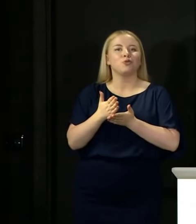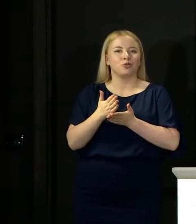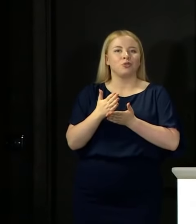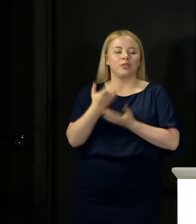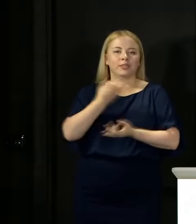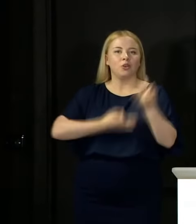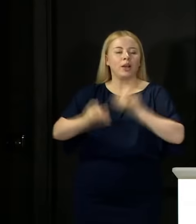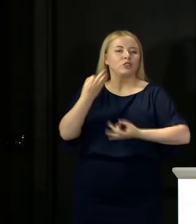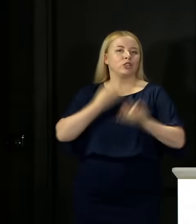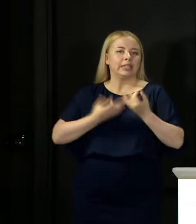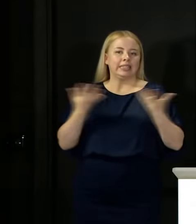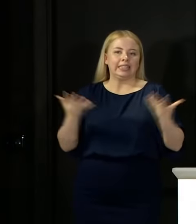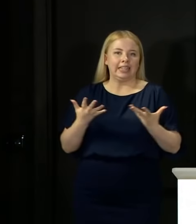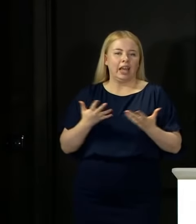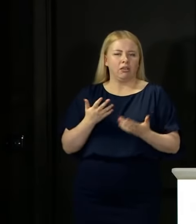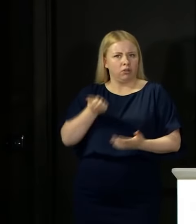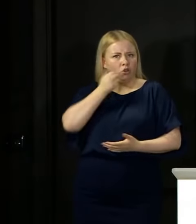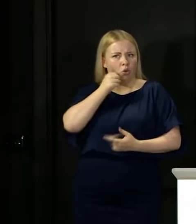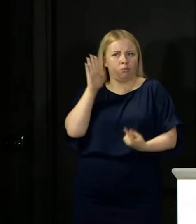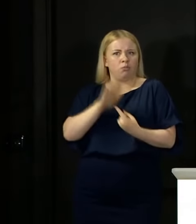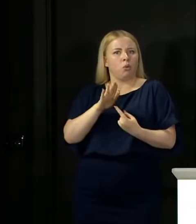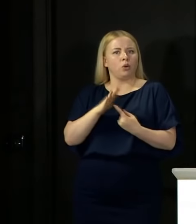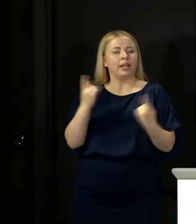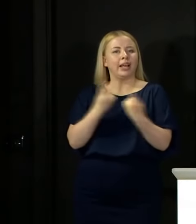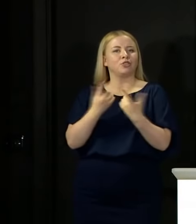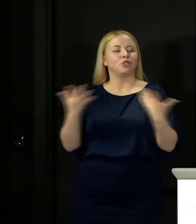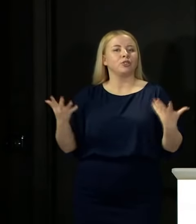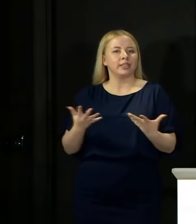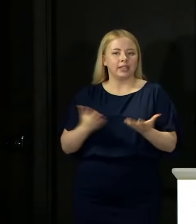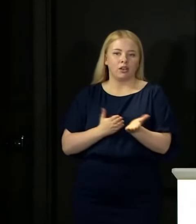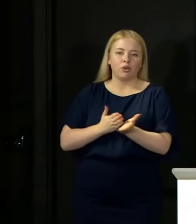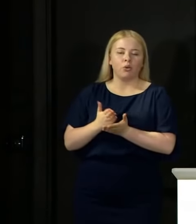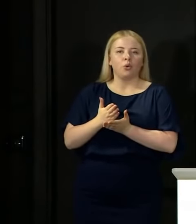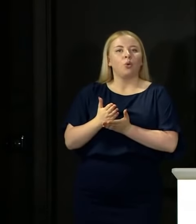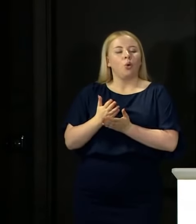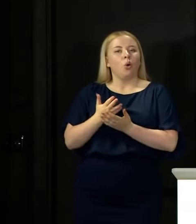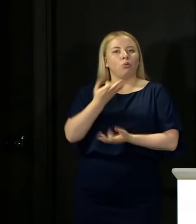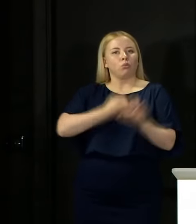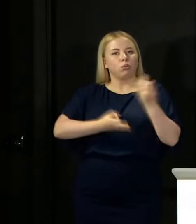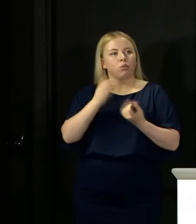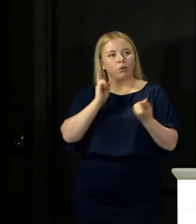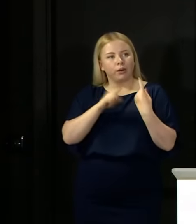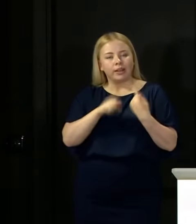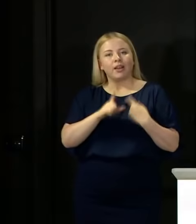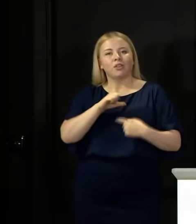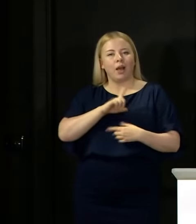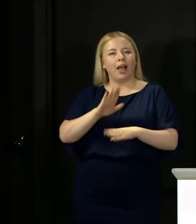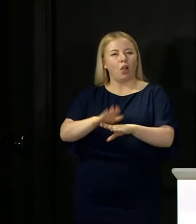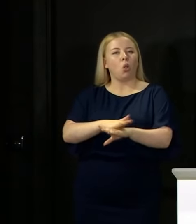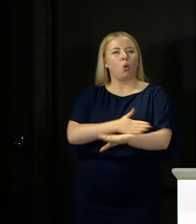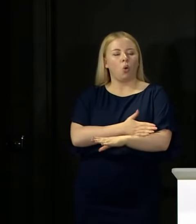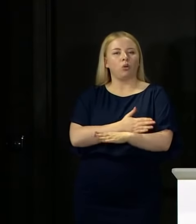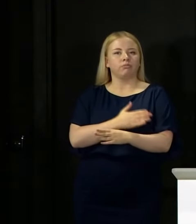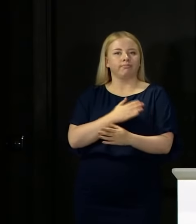There's obviously really important issues today to get through, so that's why we've taken a little bit longer than normal.